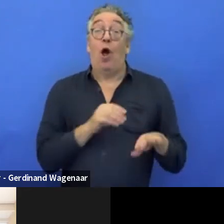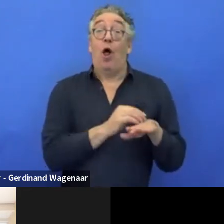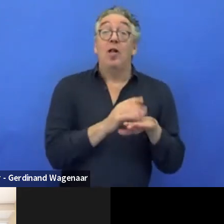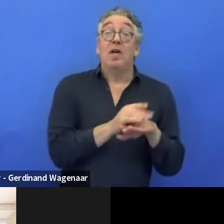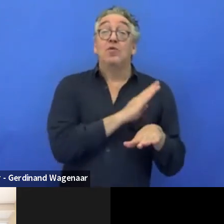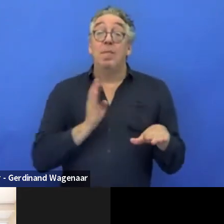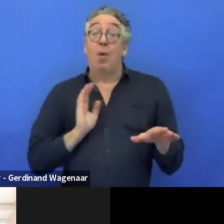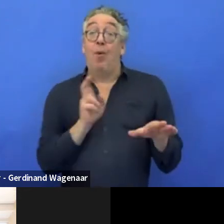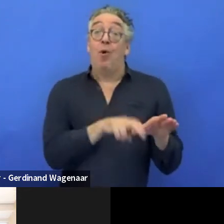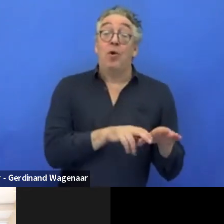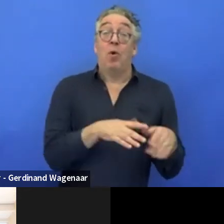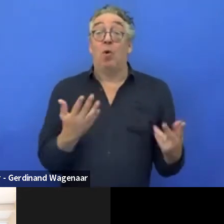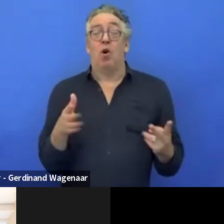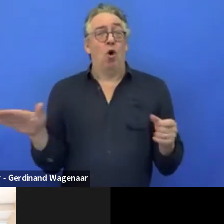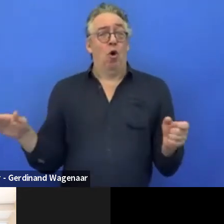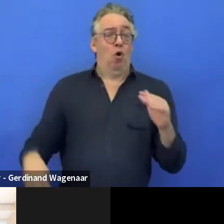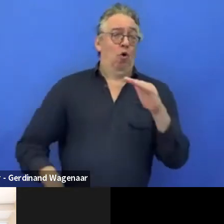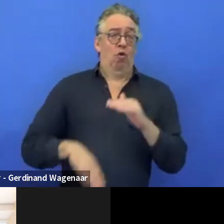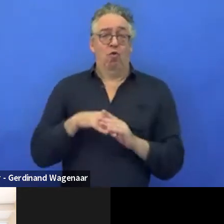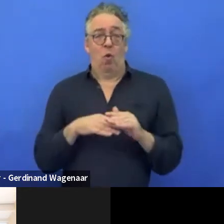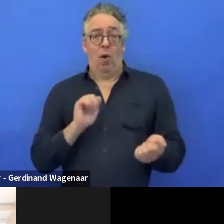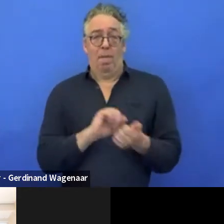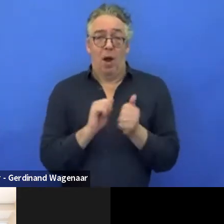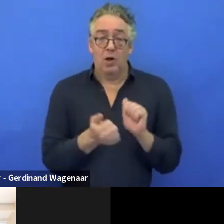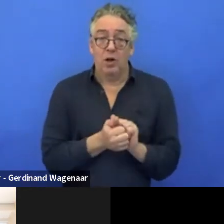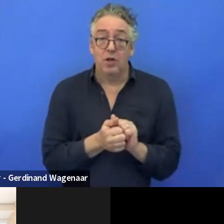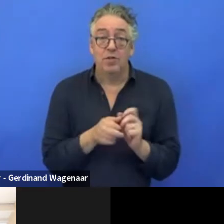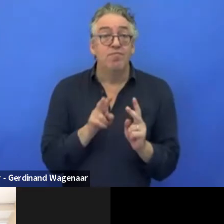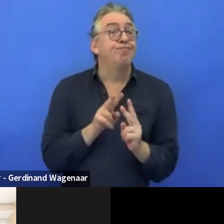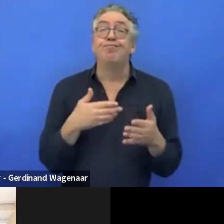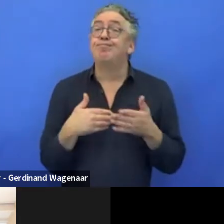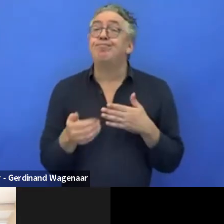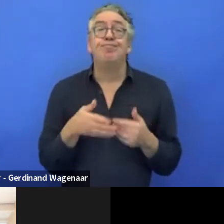or full-time partners, we should participate.